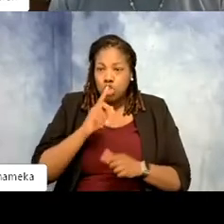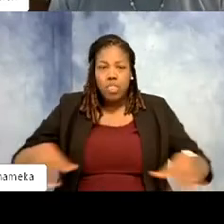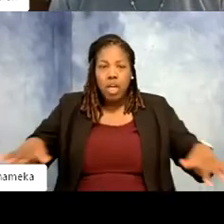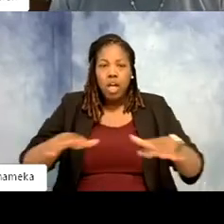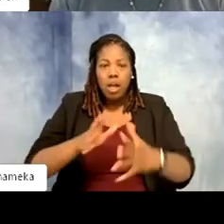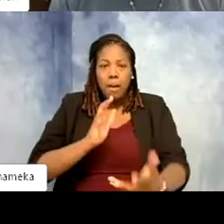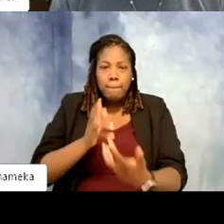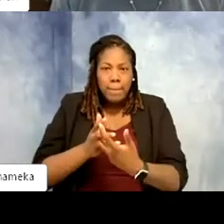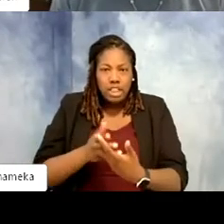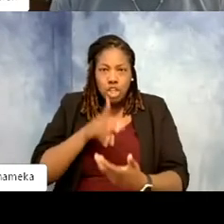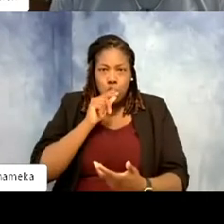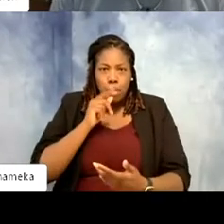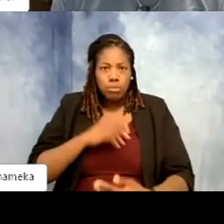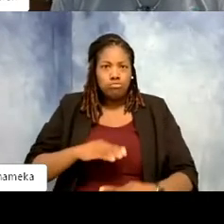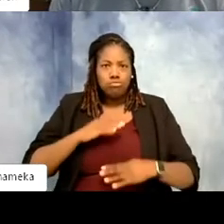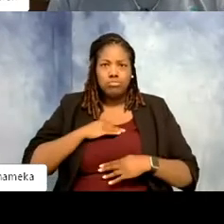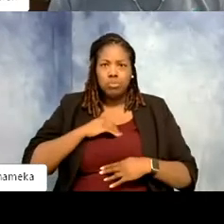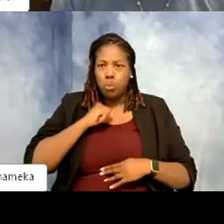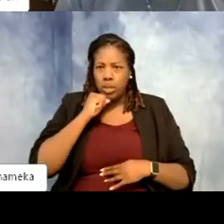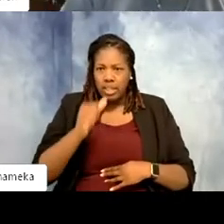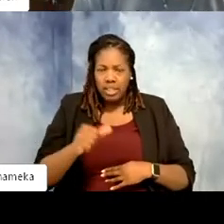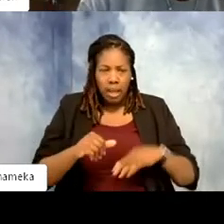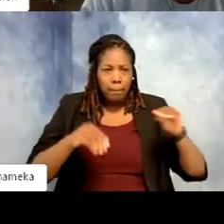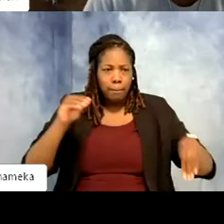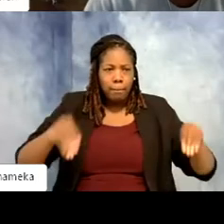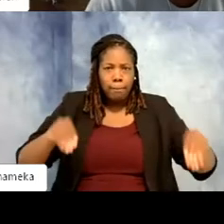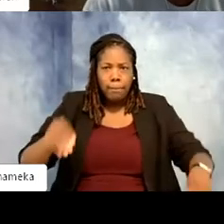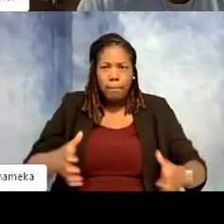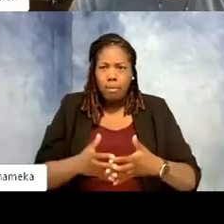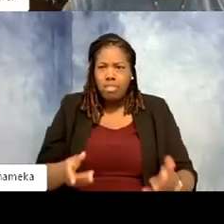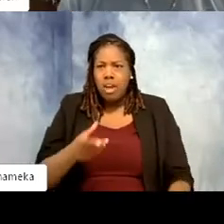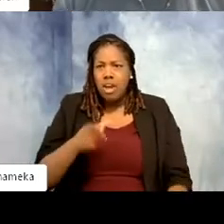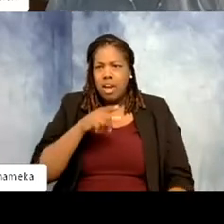Like we wouldn't start planting a bunch of grasses where rheas would try to just eat it.